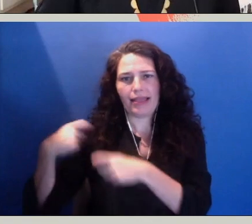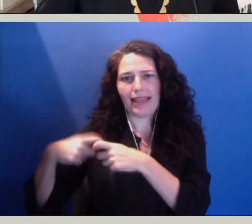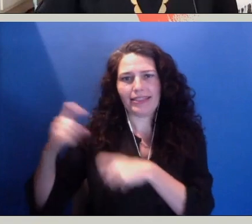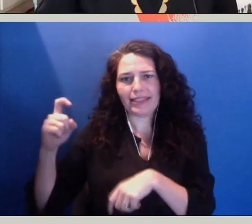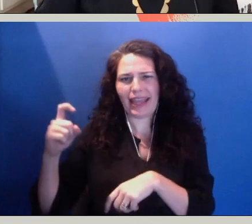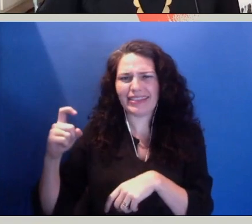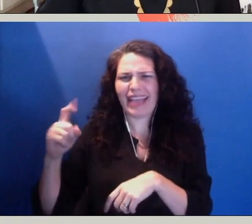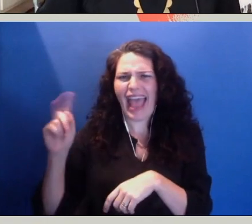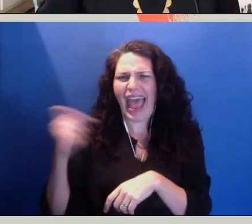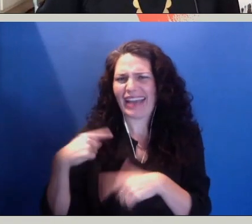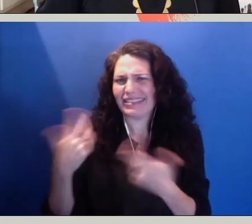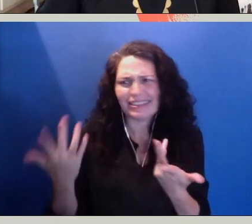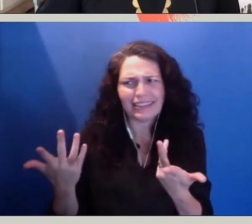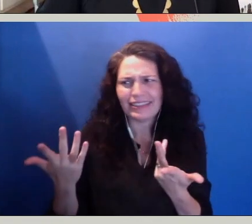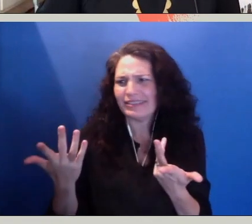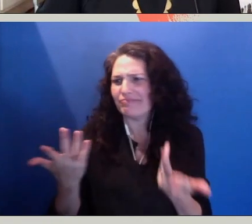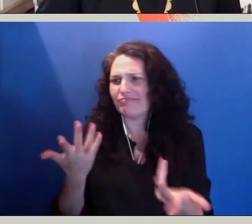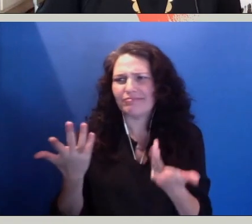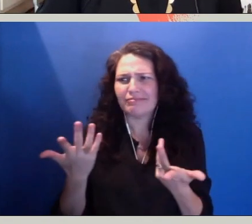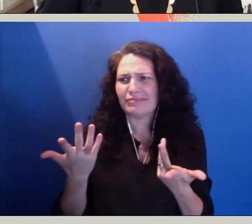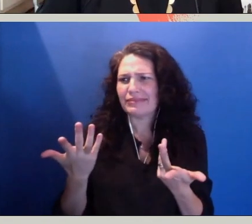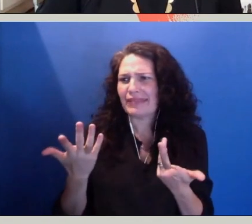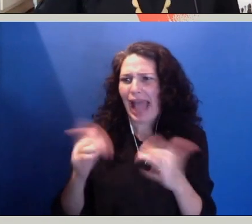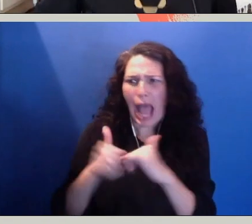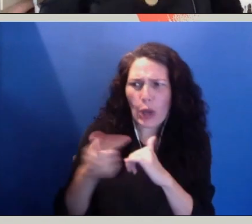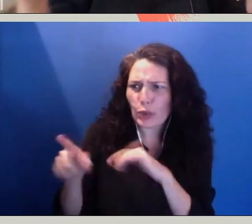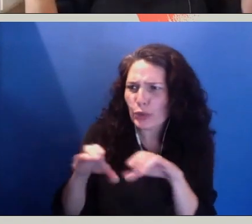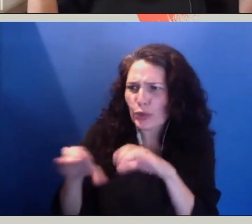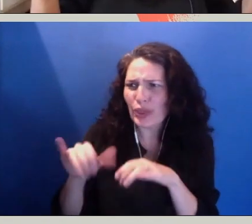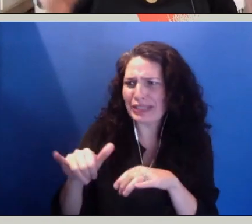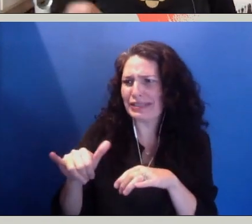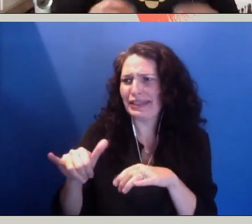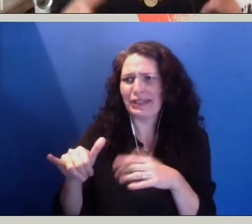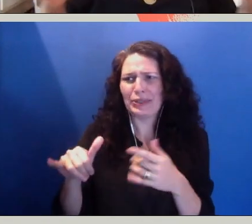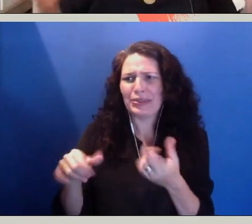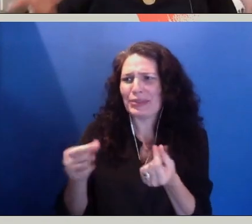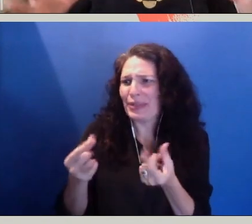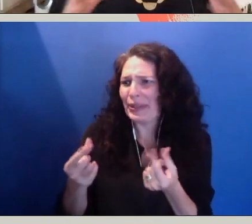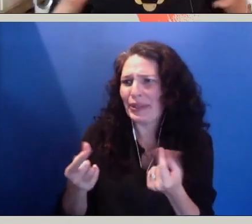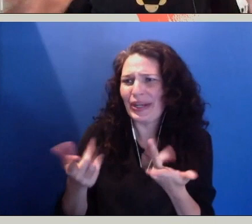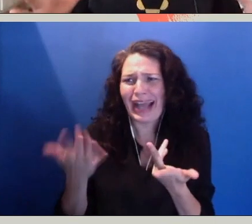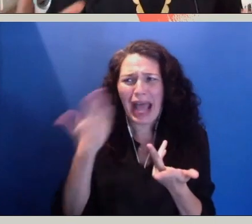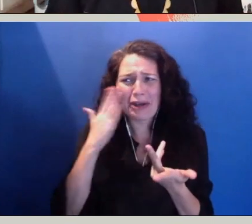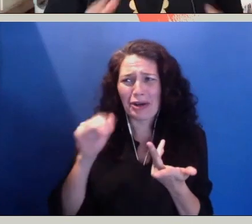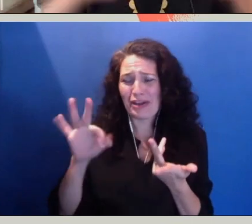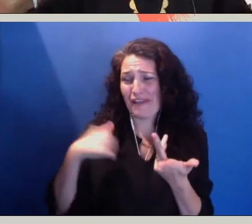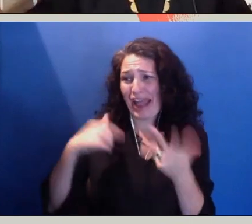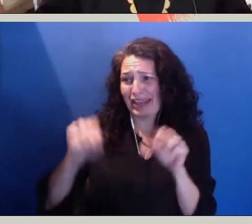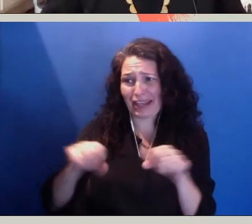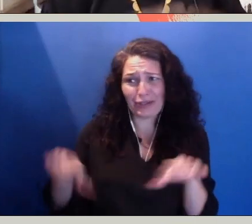What advice do you have for me? I don't know if I can do this. And it just kind of, you know, shocked me. It was just in the middle of--